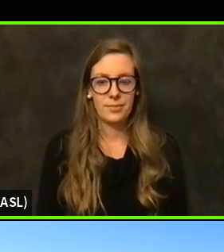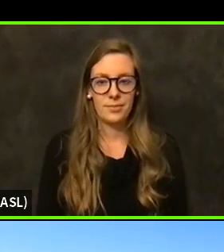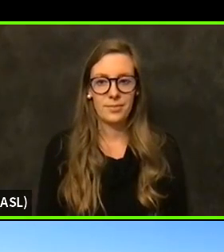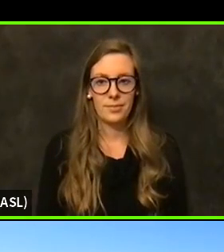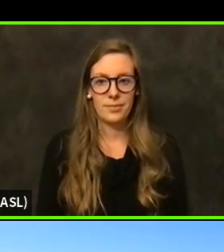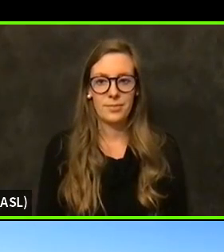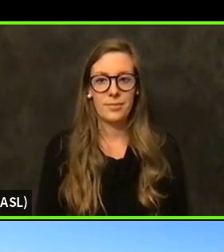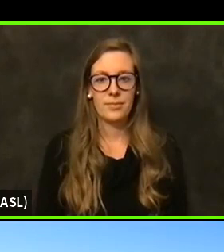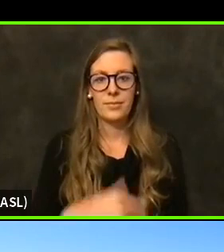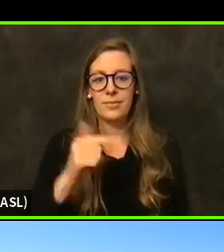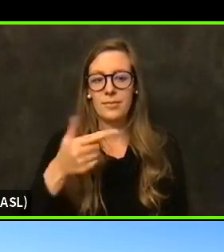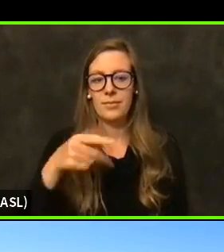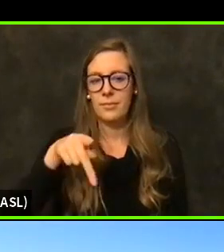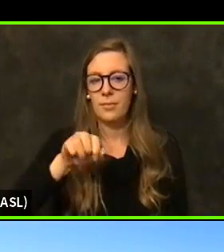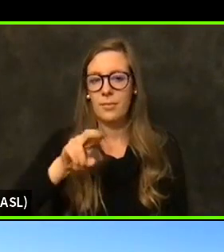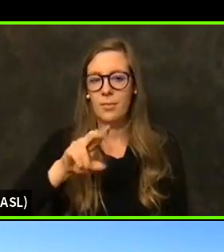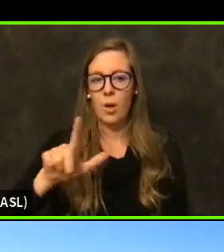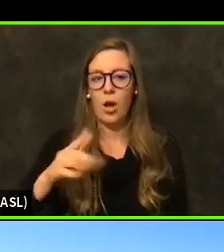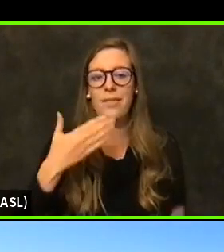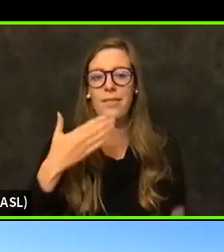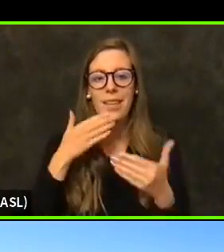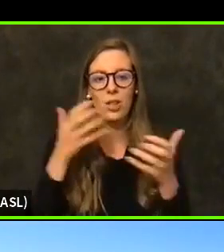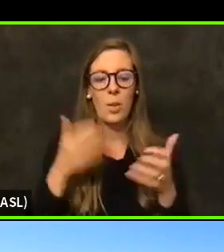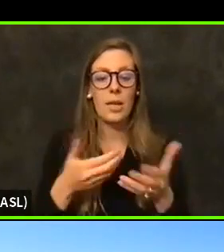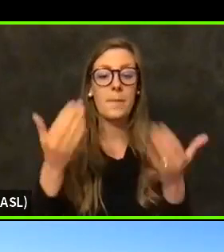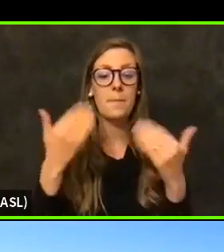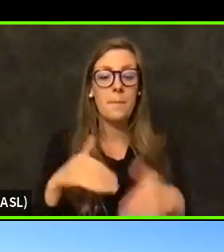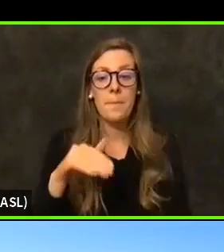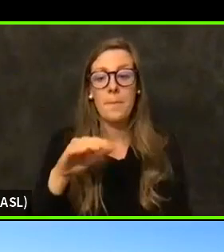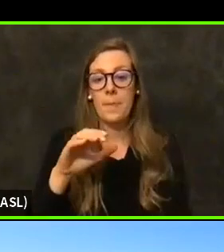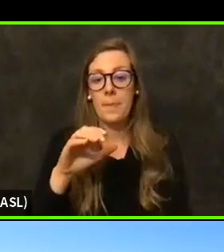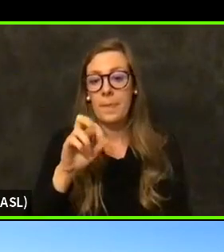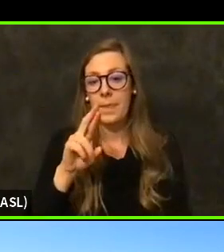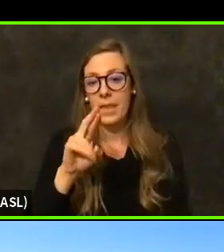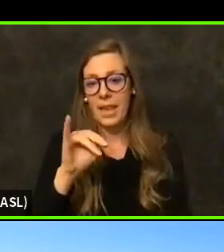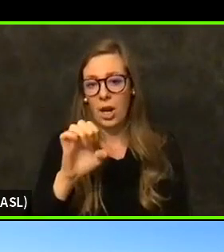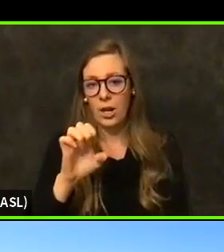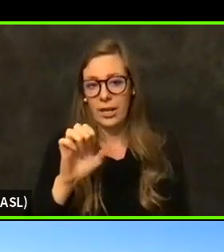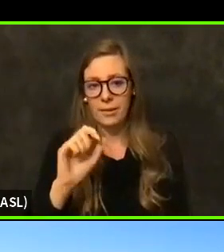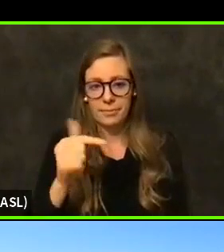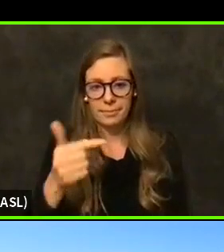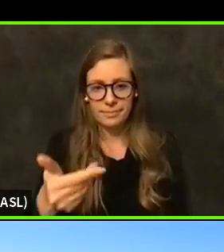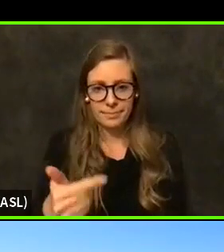Great, thank you all. Let's go to Carrie Benefield Carrie.